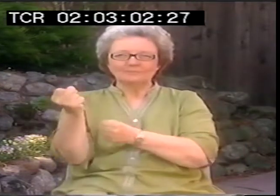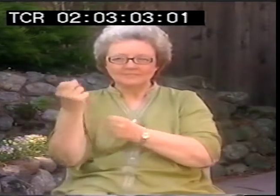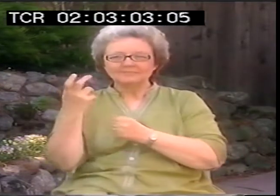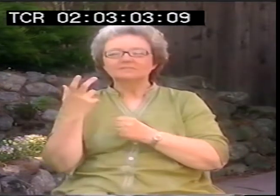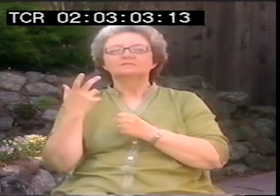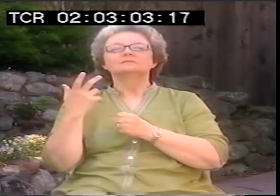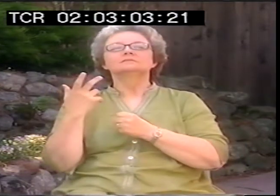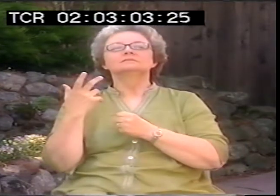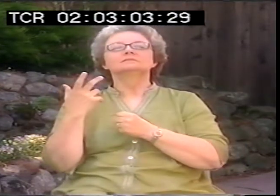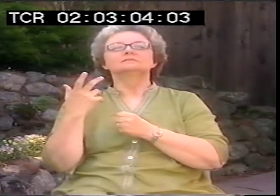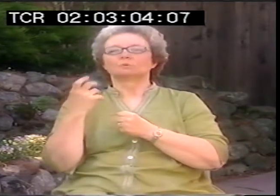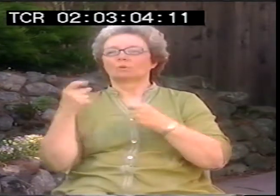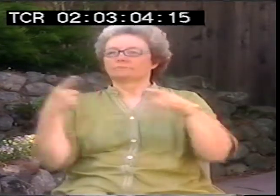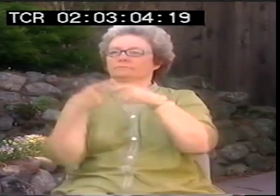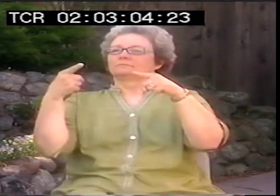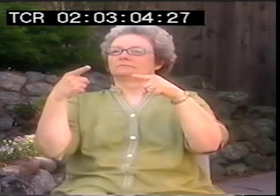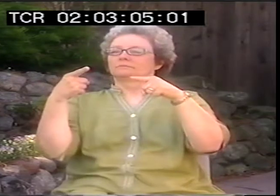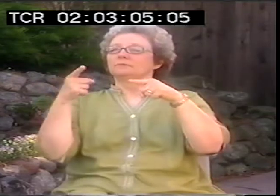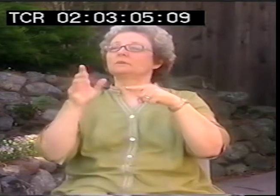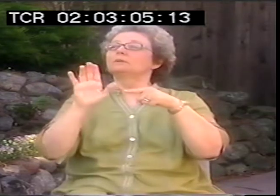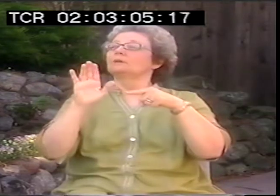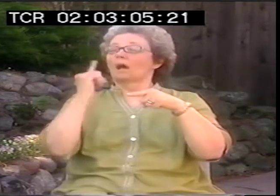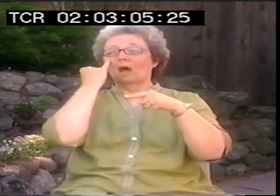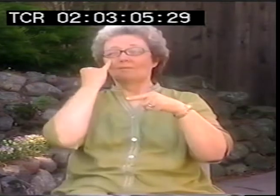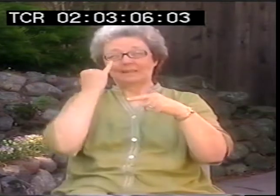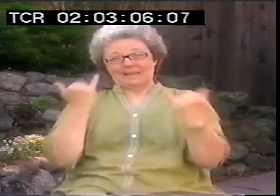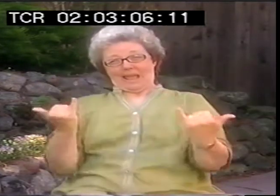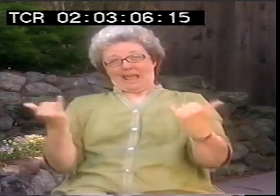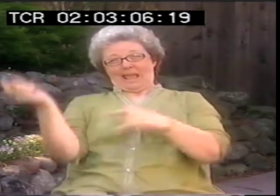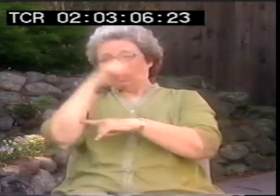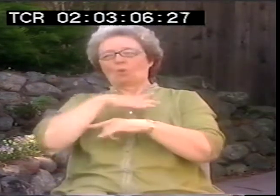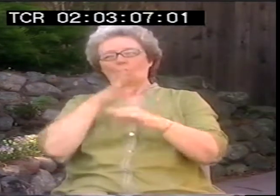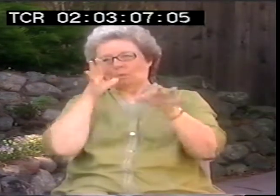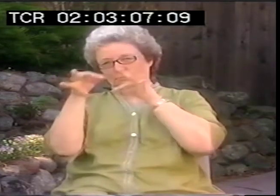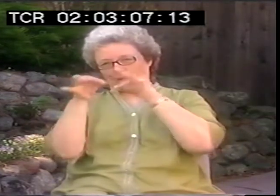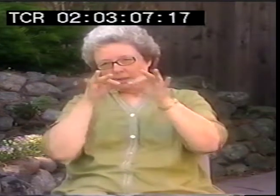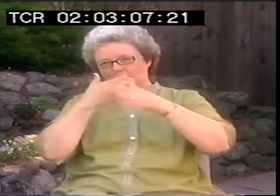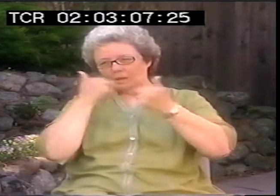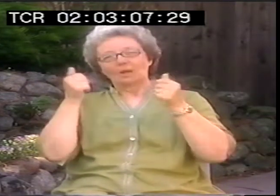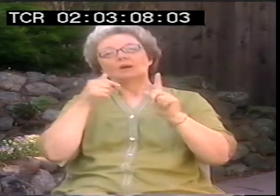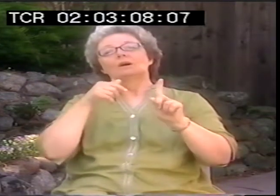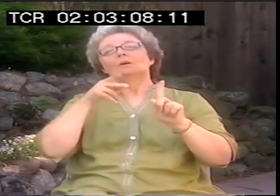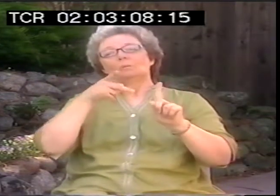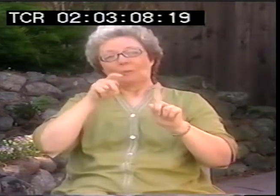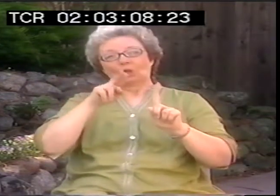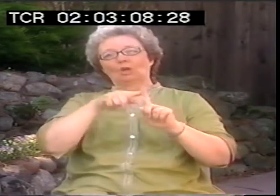Of course, they didn't trust it. And so of course, there was a conflict between you and the deaf community.